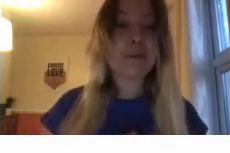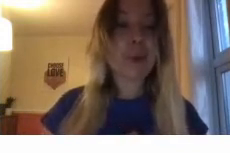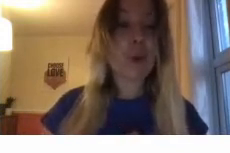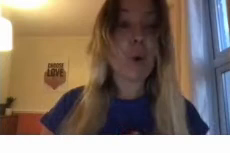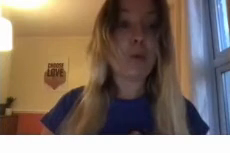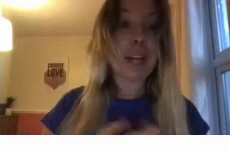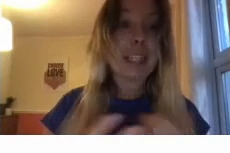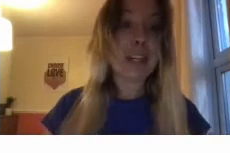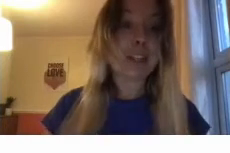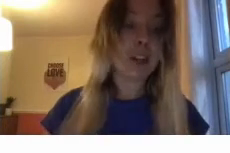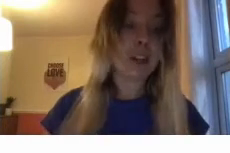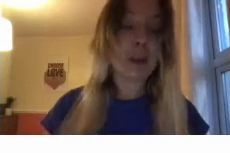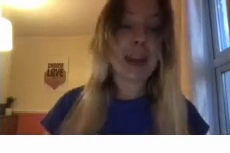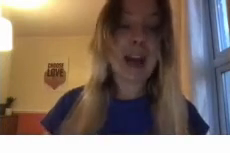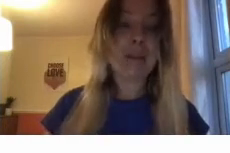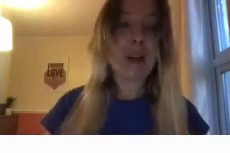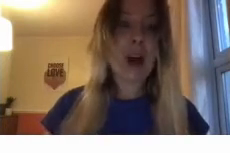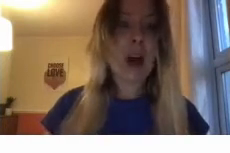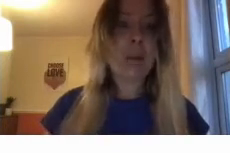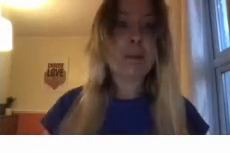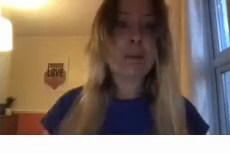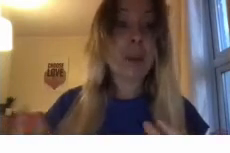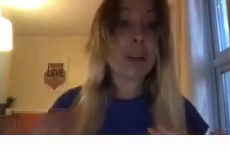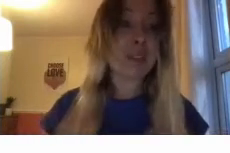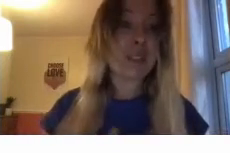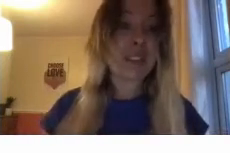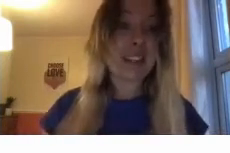or raise any concerns that you may have with the rest of the society